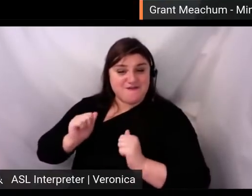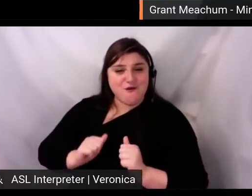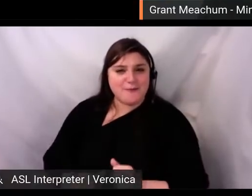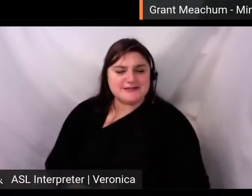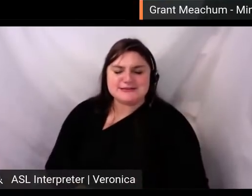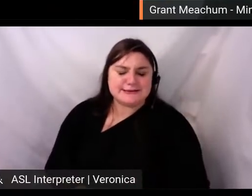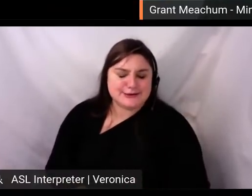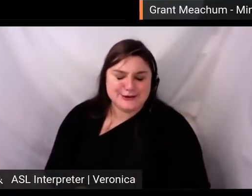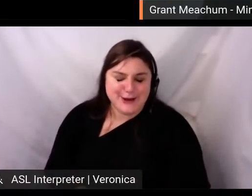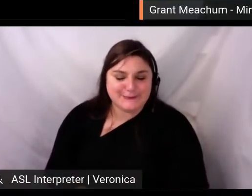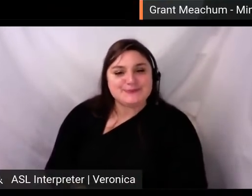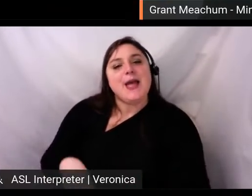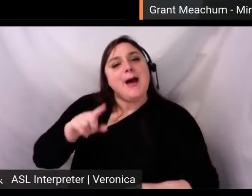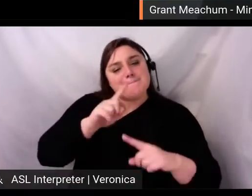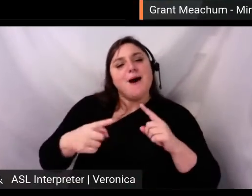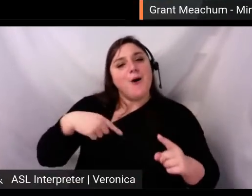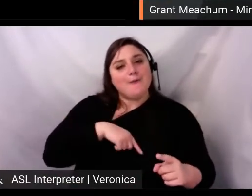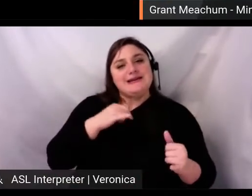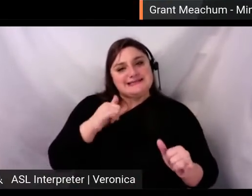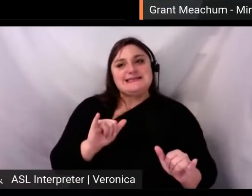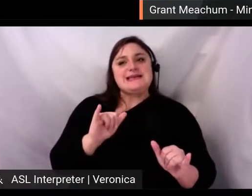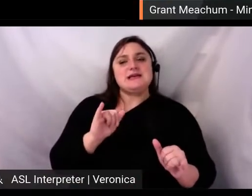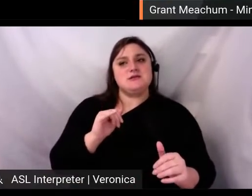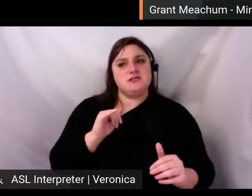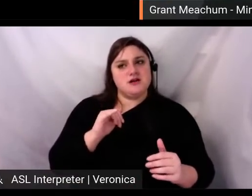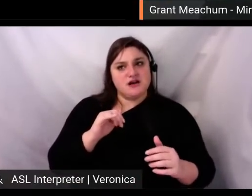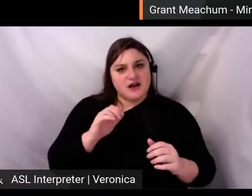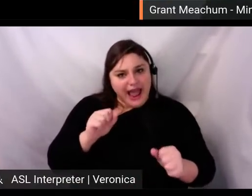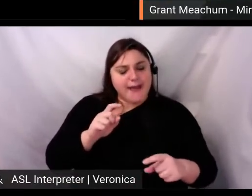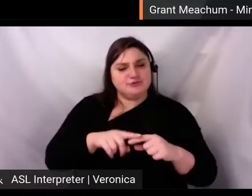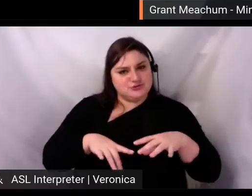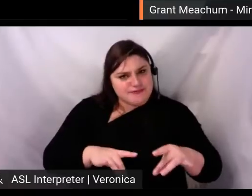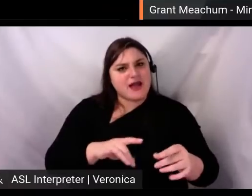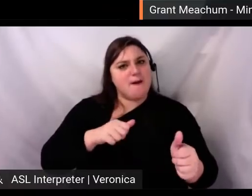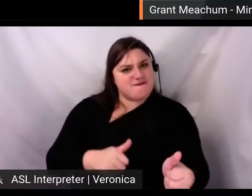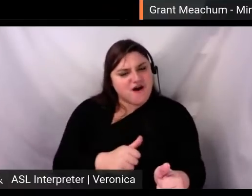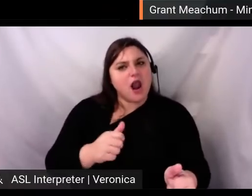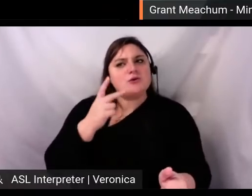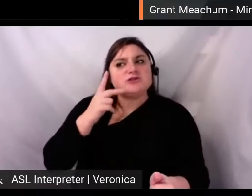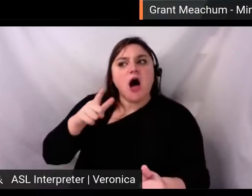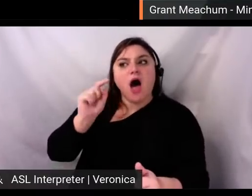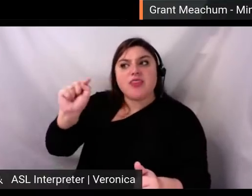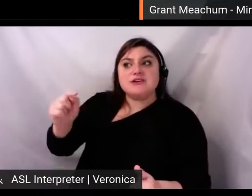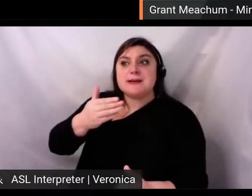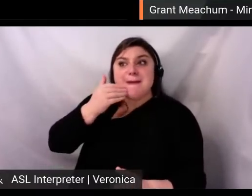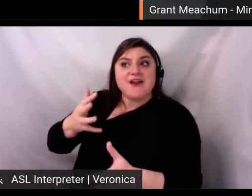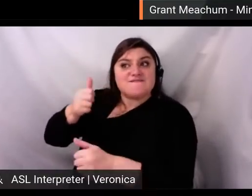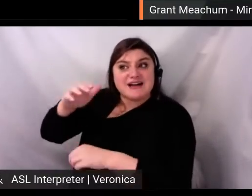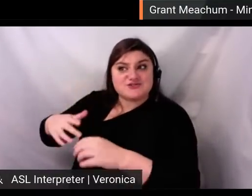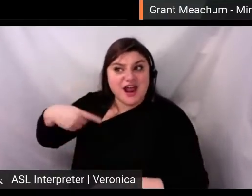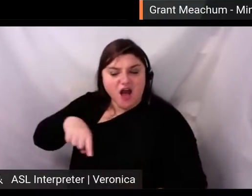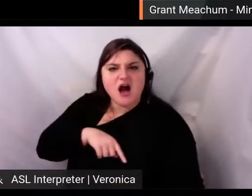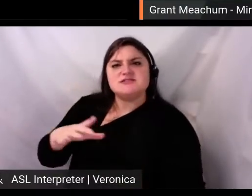of everyone else in a wonderful way. But what we learned from their success is there's a need for orchestras to create and share content with audiences